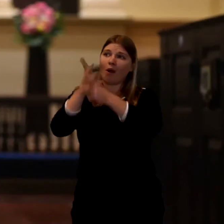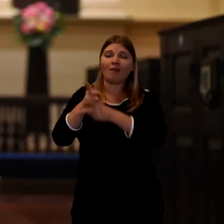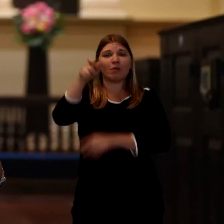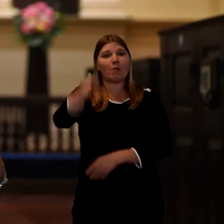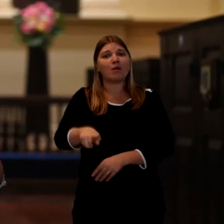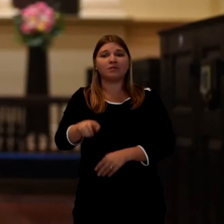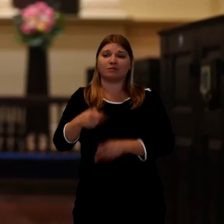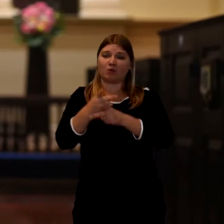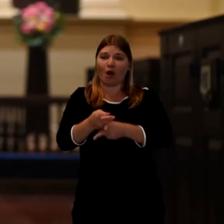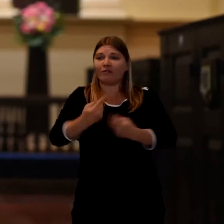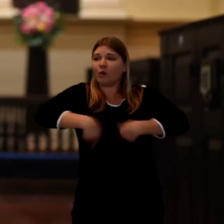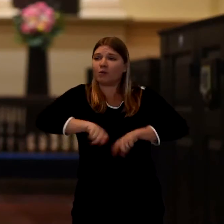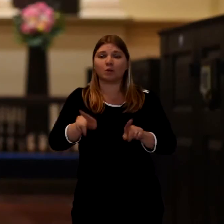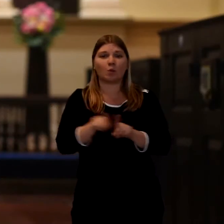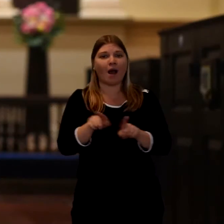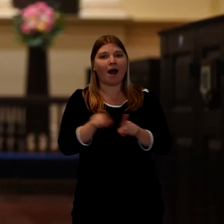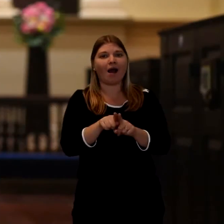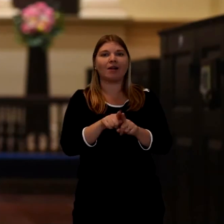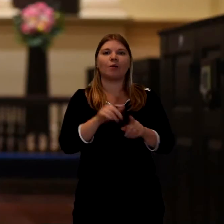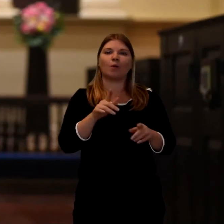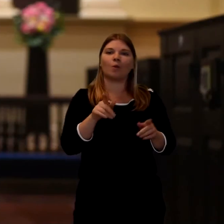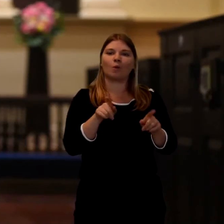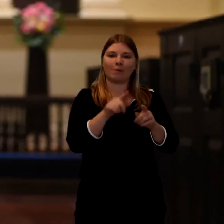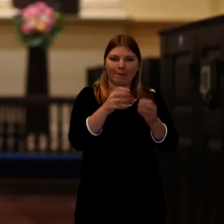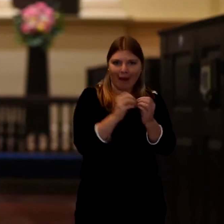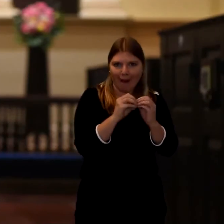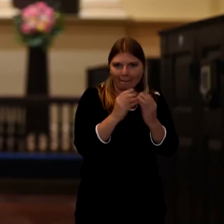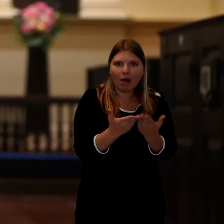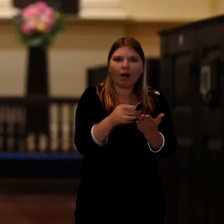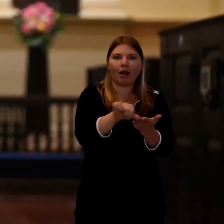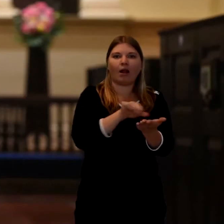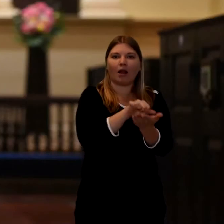We'll have a reading from the bible often from john's gospel.